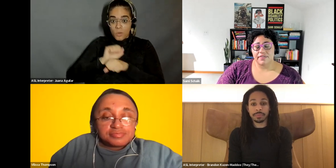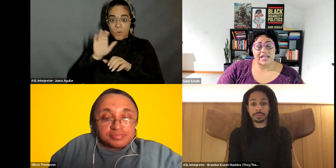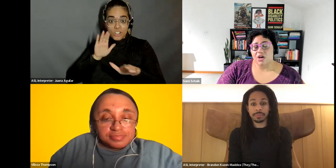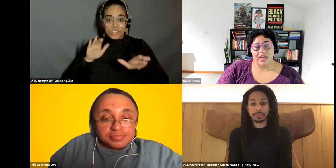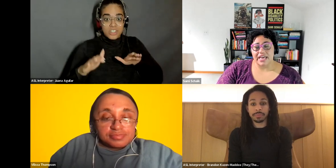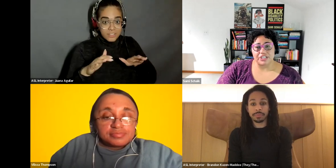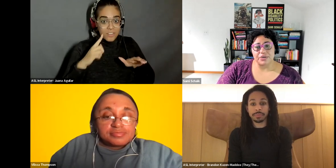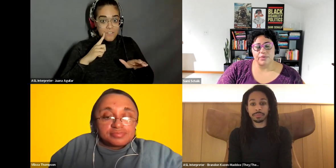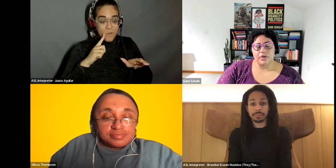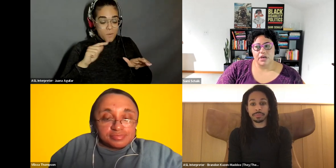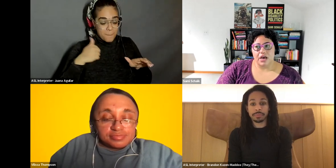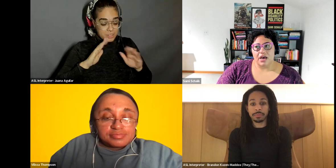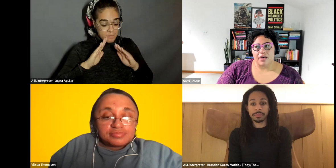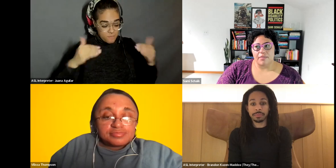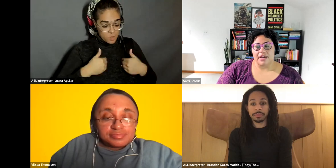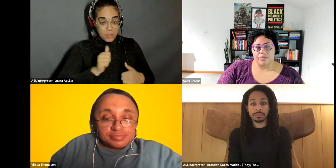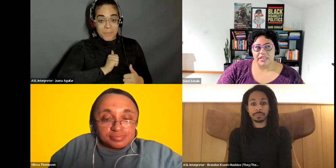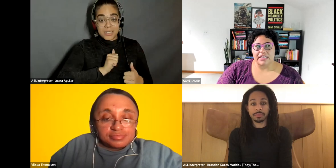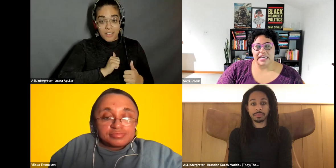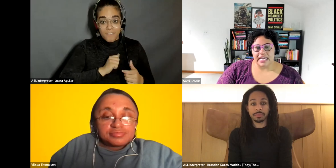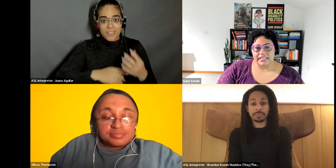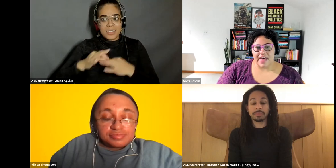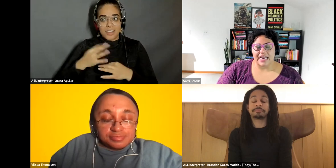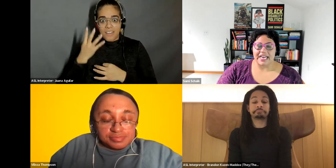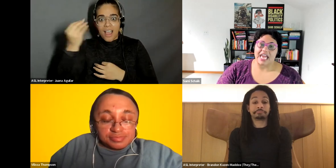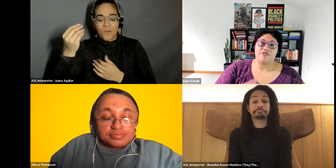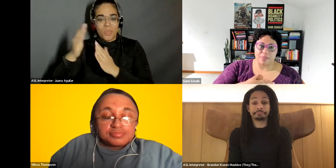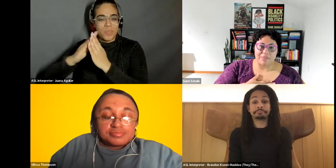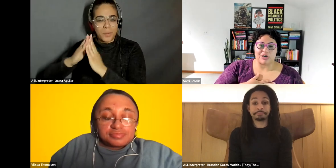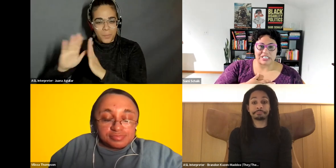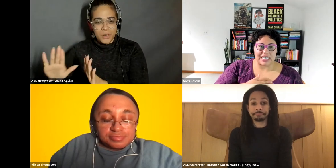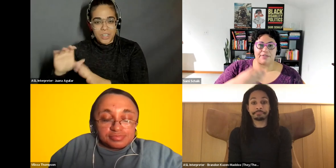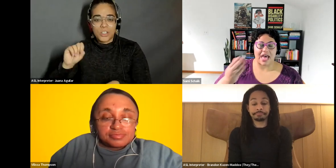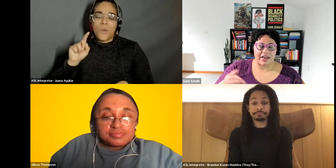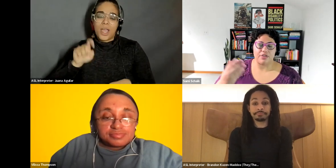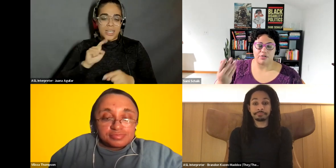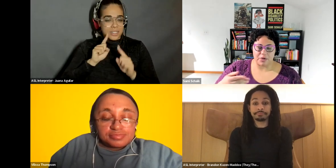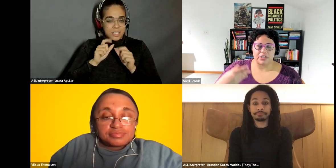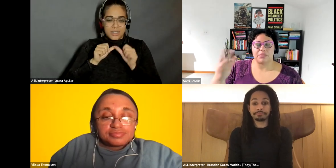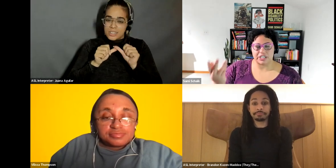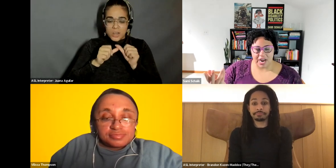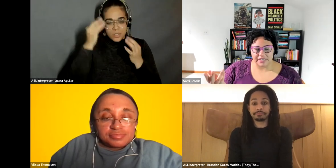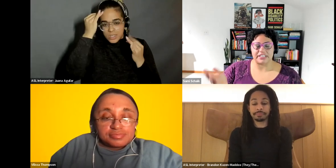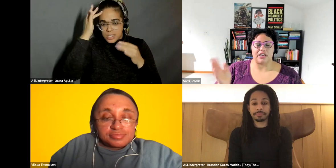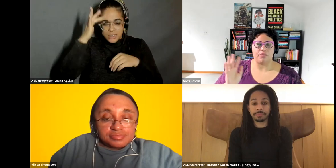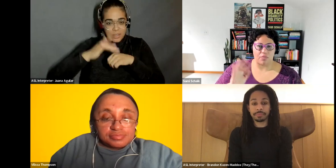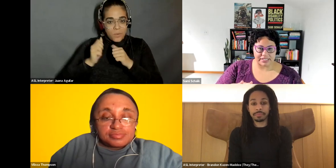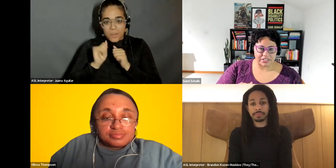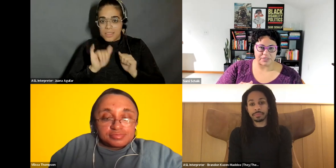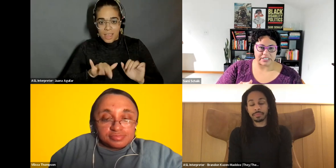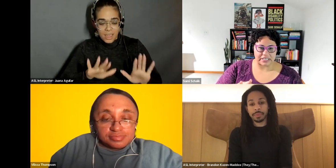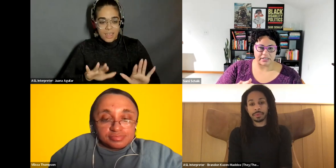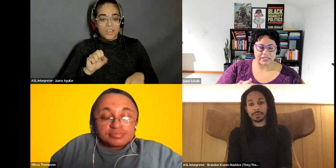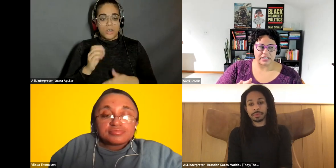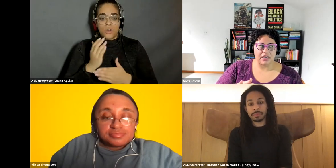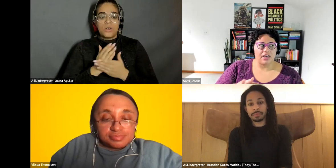Sami Schalk: that's all I can do, and really leaning into that. And again for me personally, that those books, pleasure, activism, rest, is resistance.